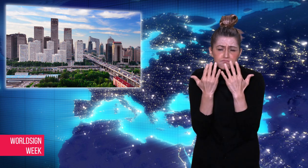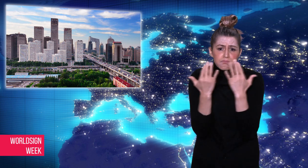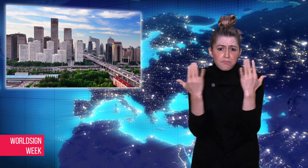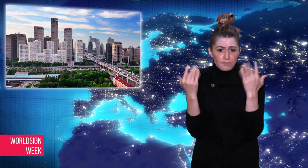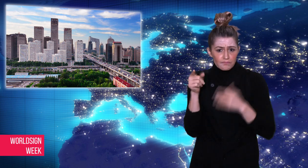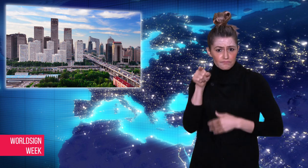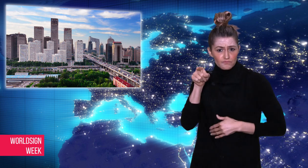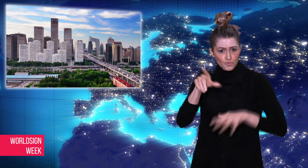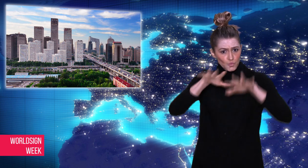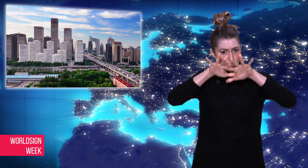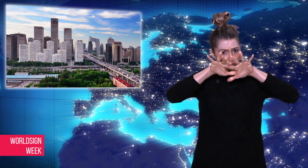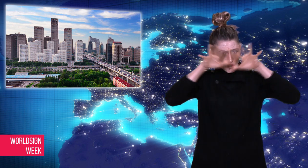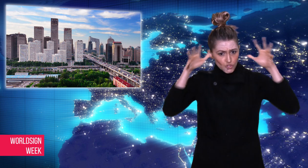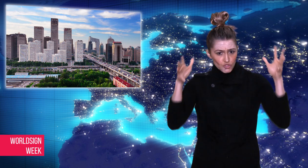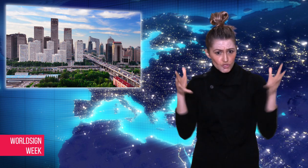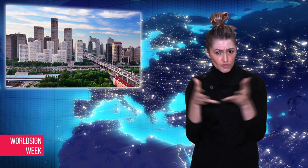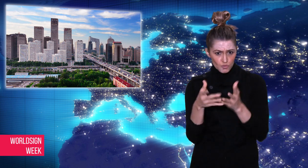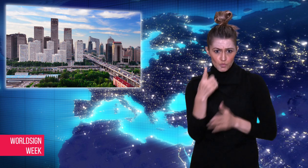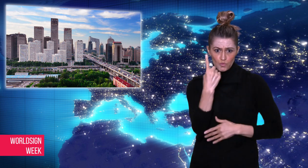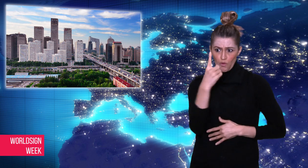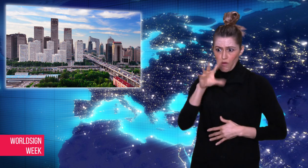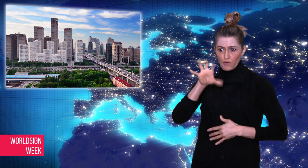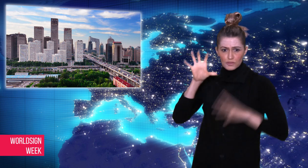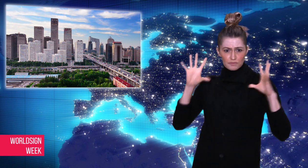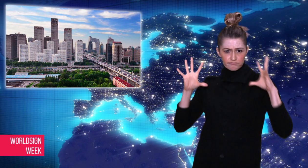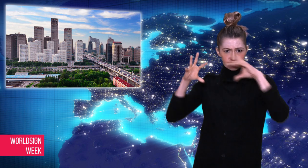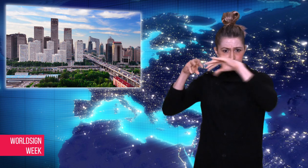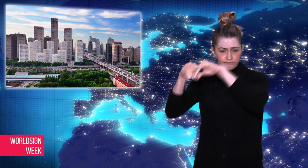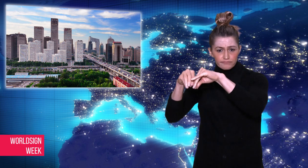country in the world.